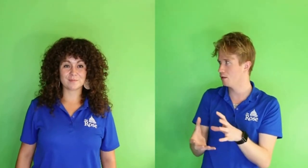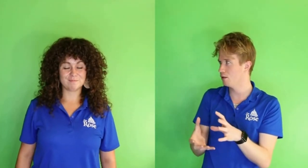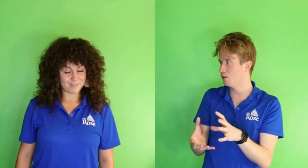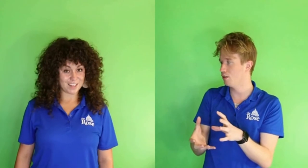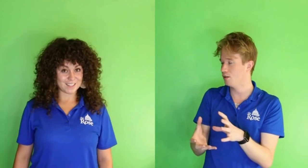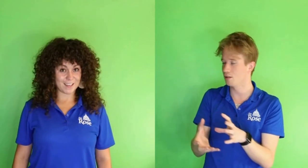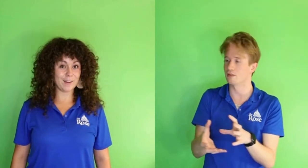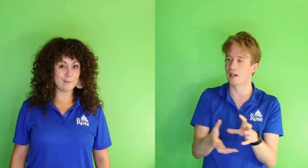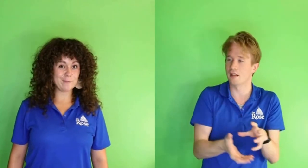Yes, I am.